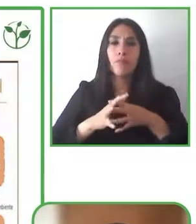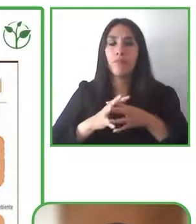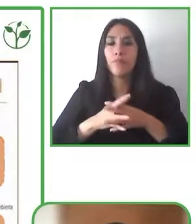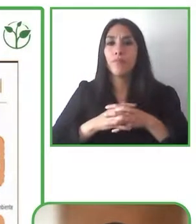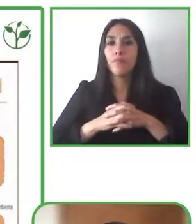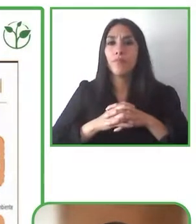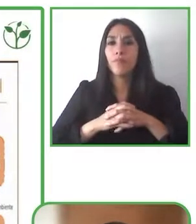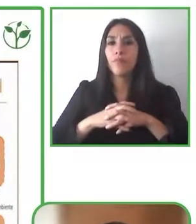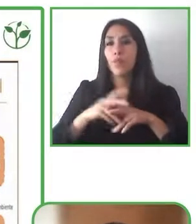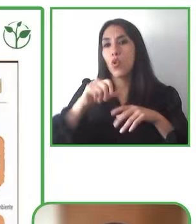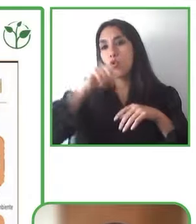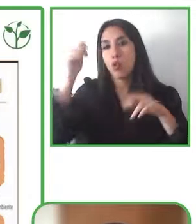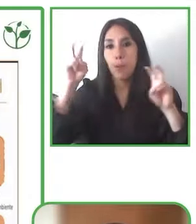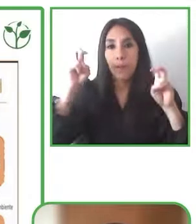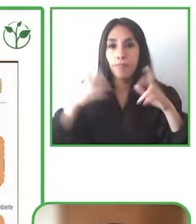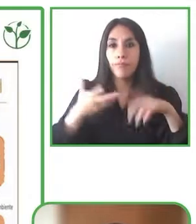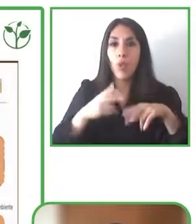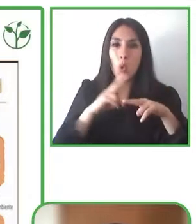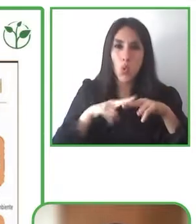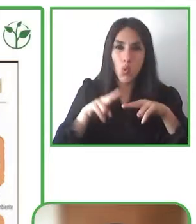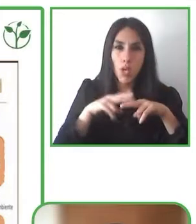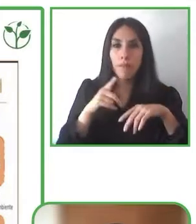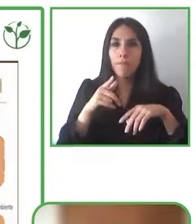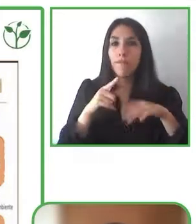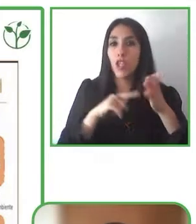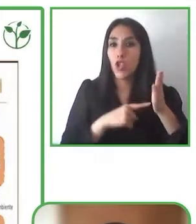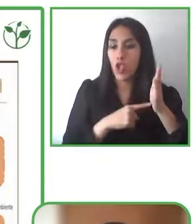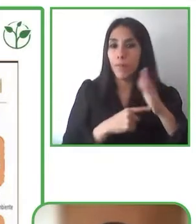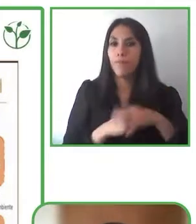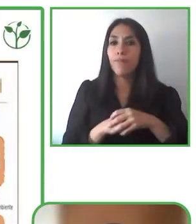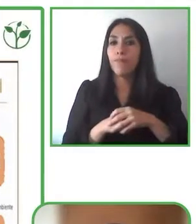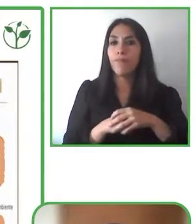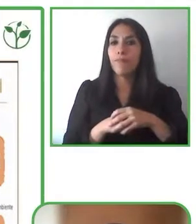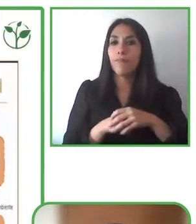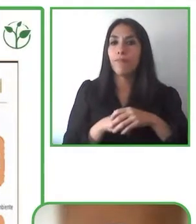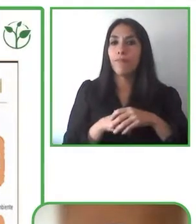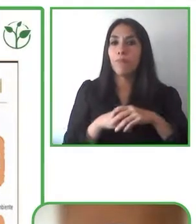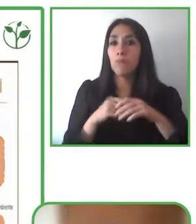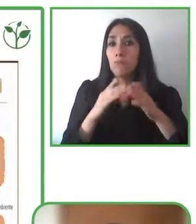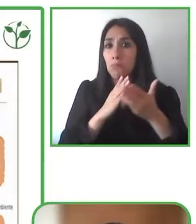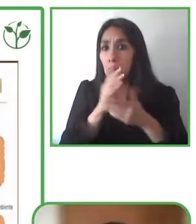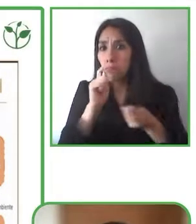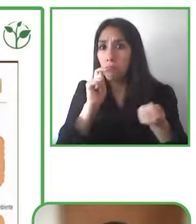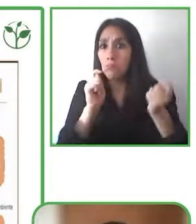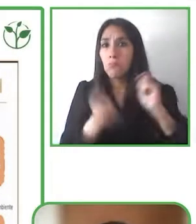About the use of technology, we started to adopt before pandemic